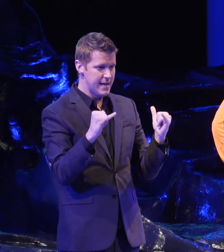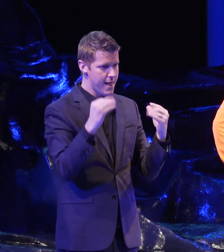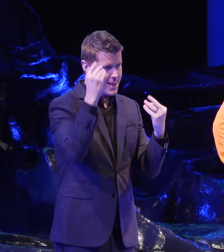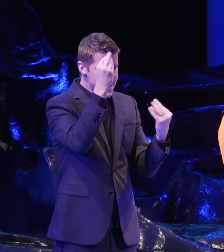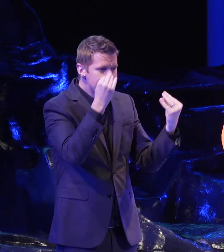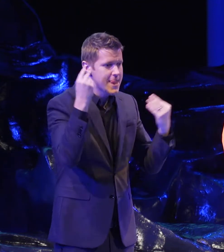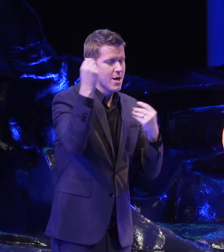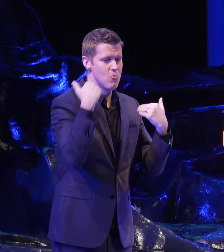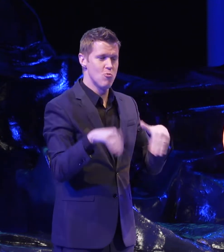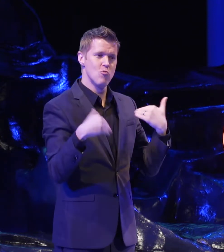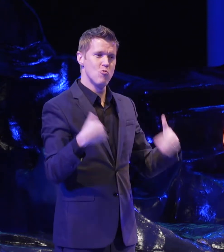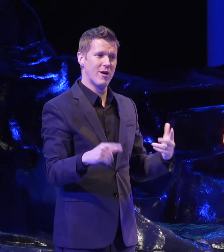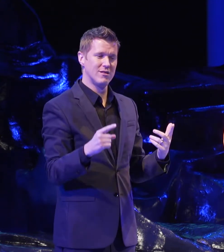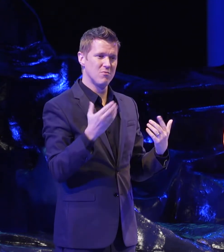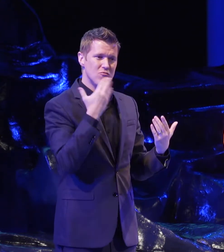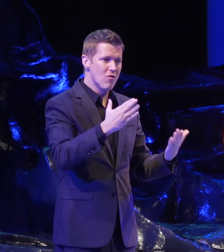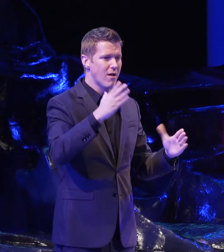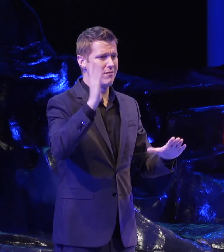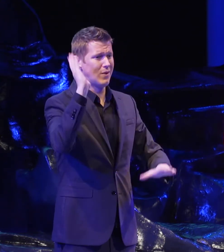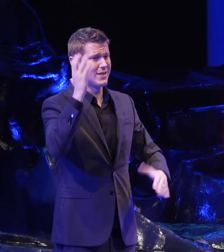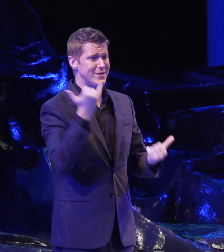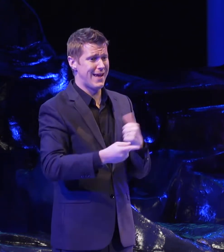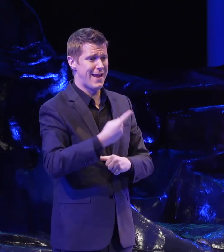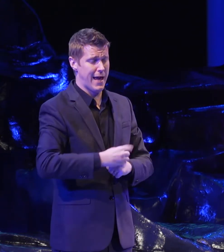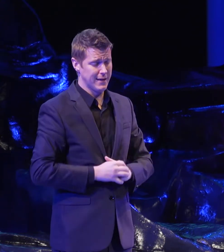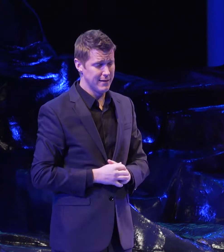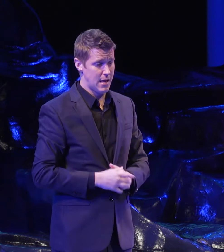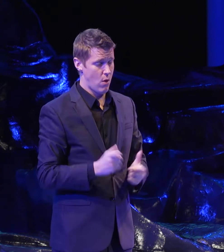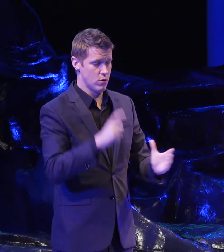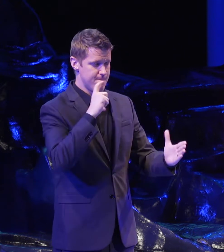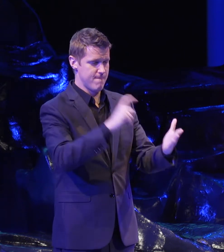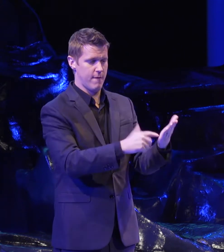just really thoughtful presentations today. I wanna recognize a few people in particular